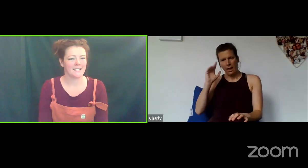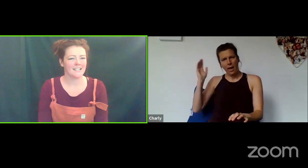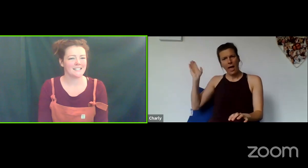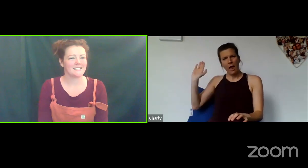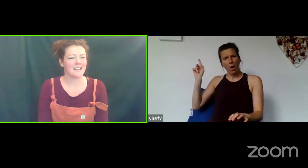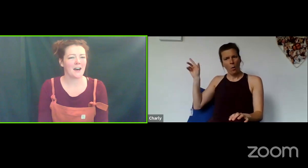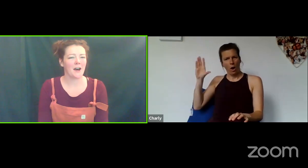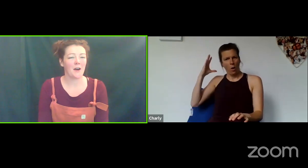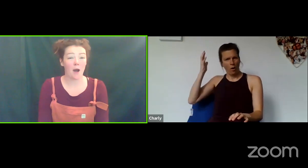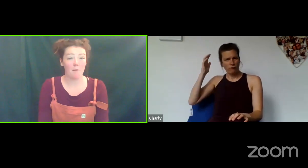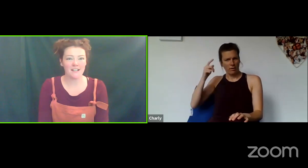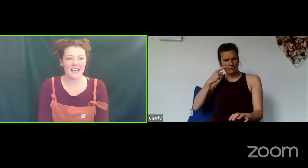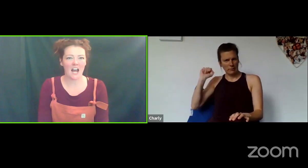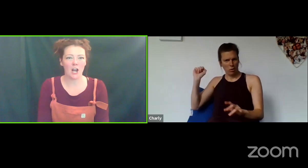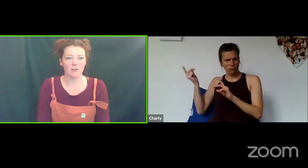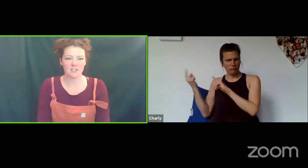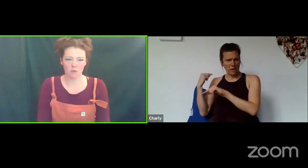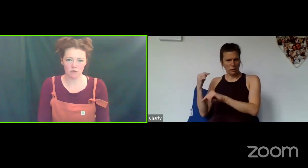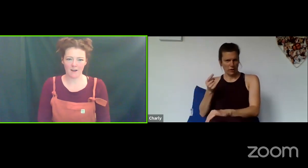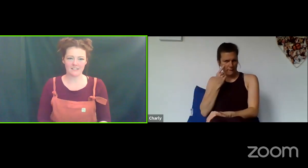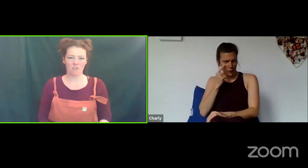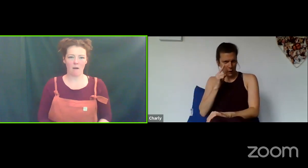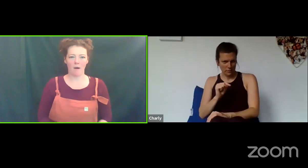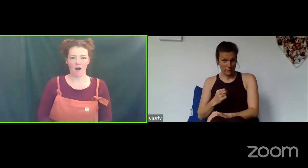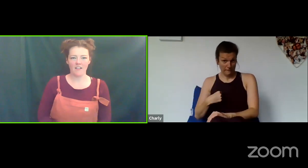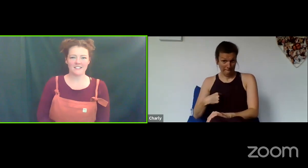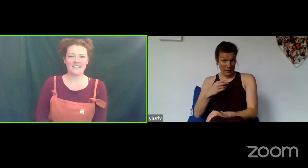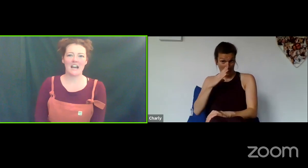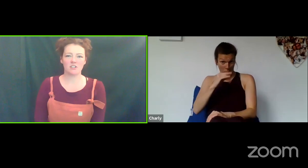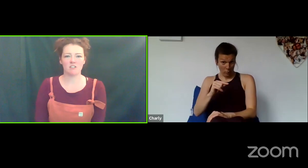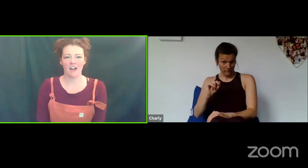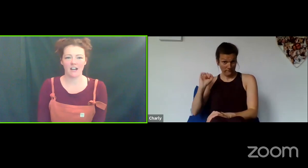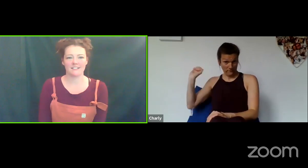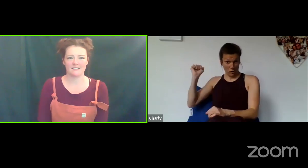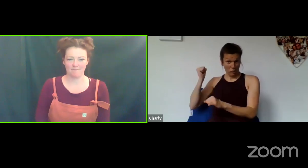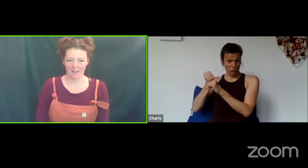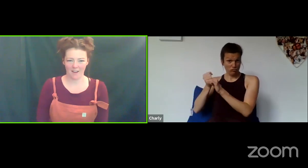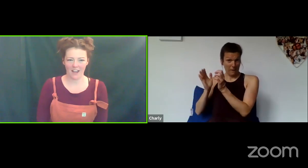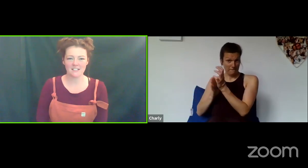So I might say hello to Laura as The Grandma... let's see how she reacts.